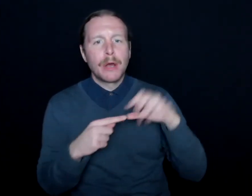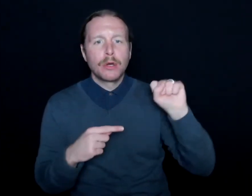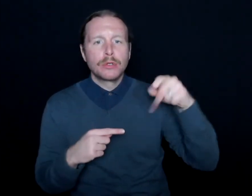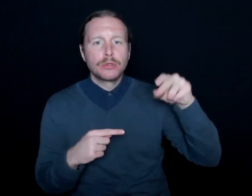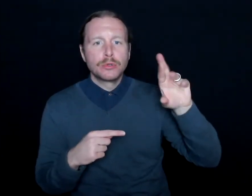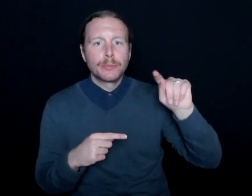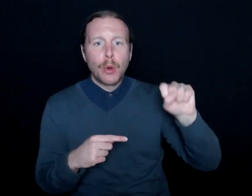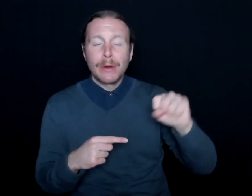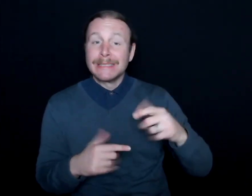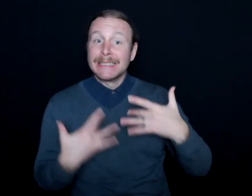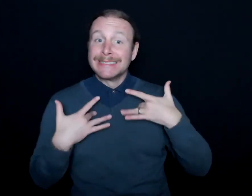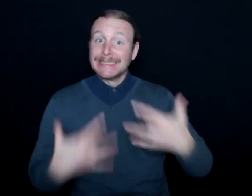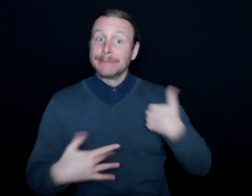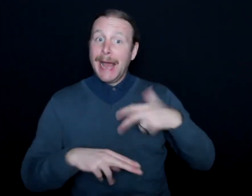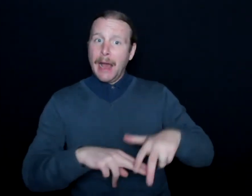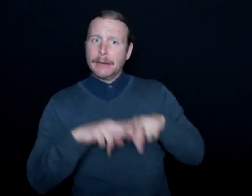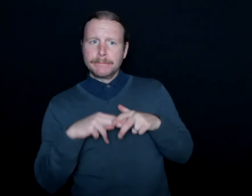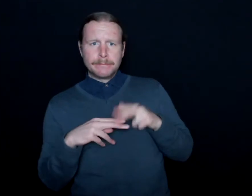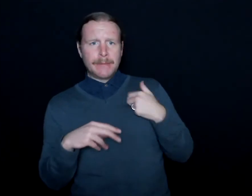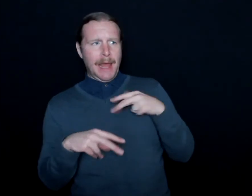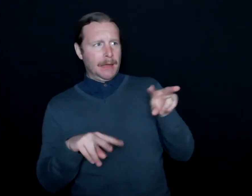and I try to absorb how they're using the language.